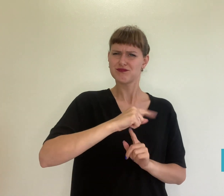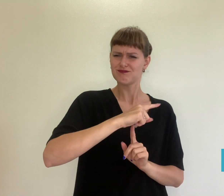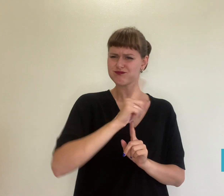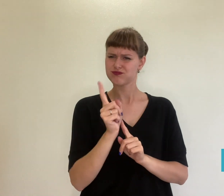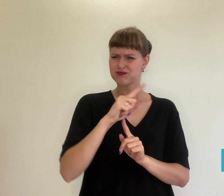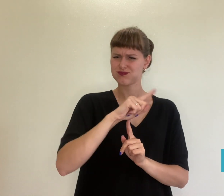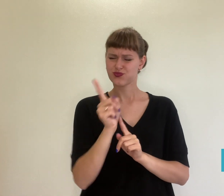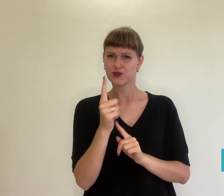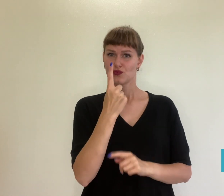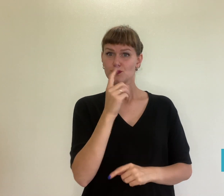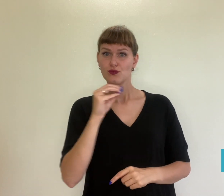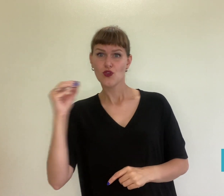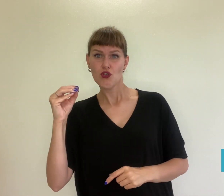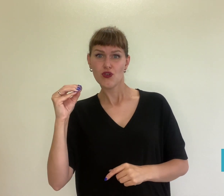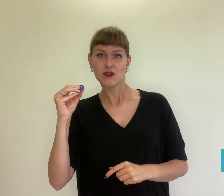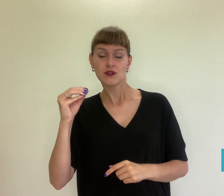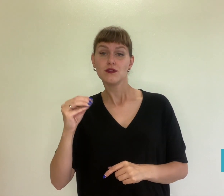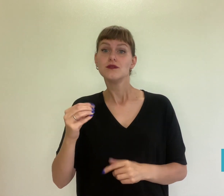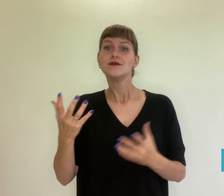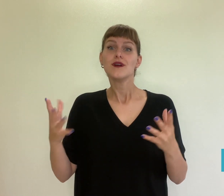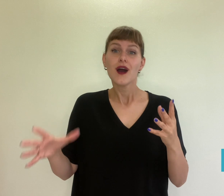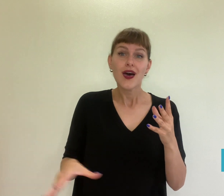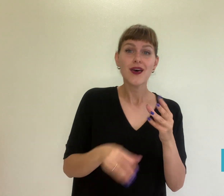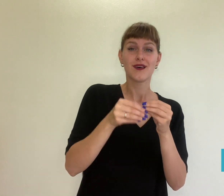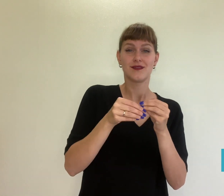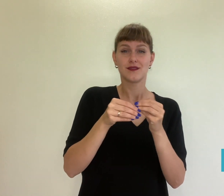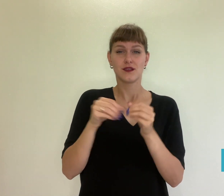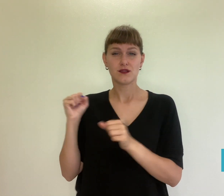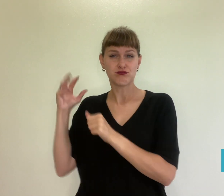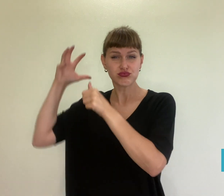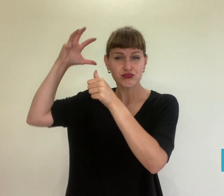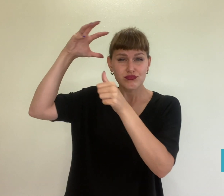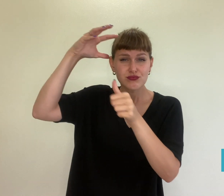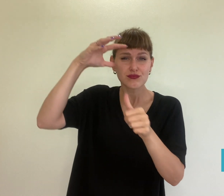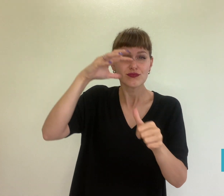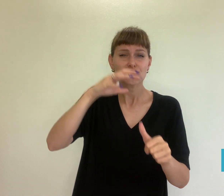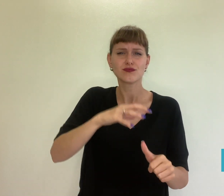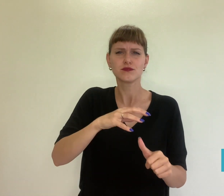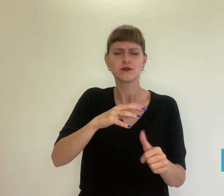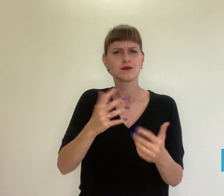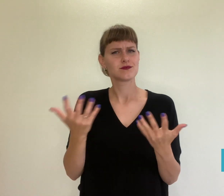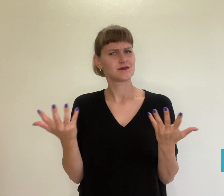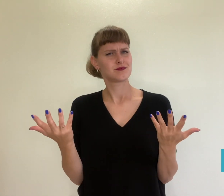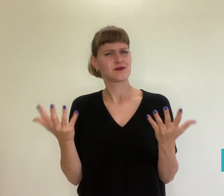of up to 100 miles per hour. In addition, he has also